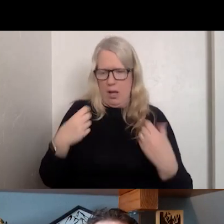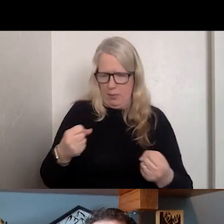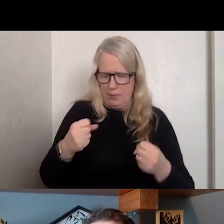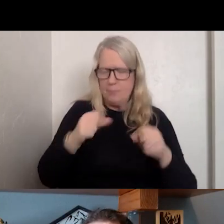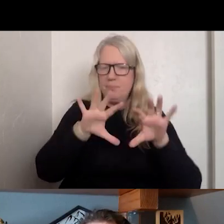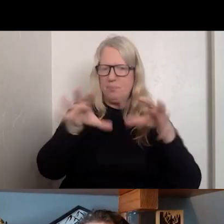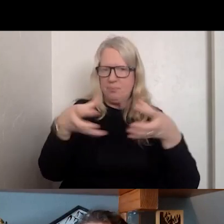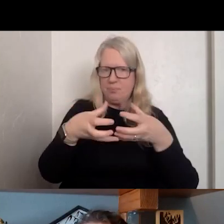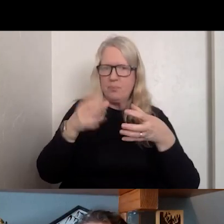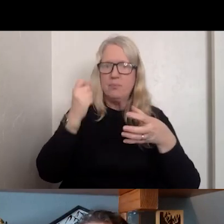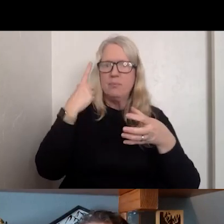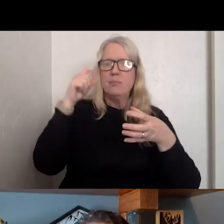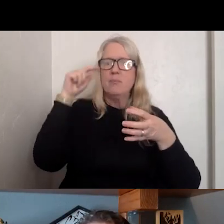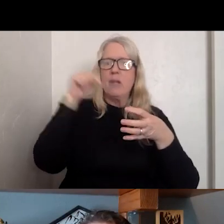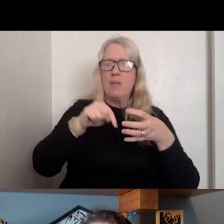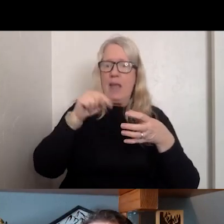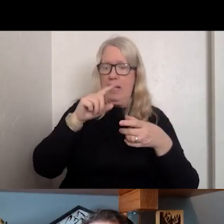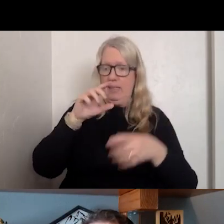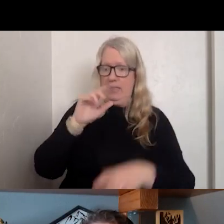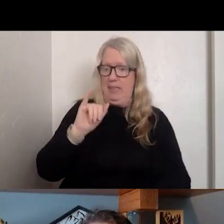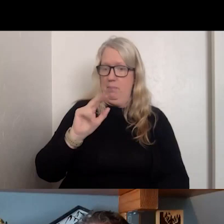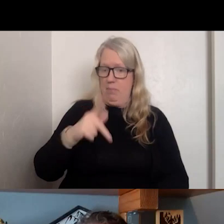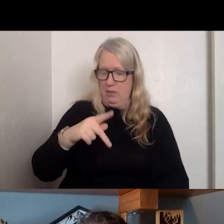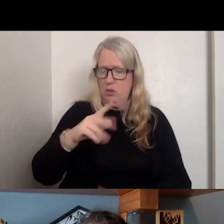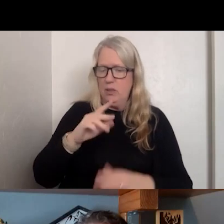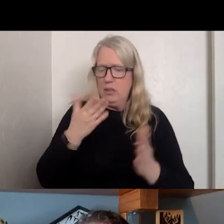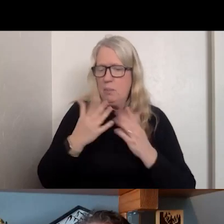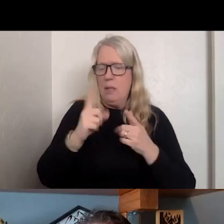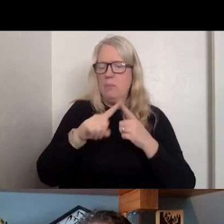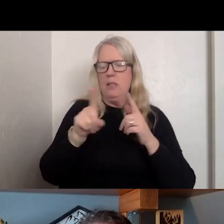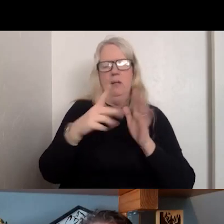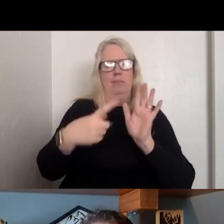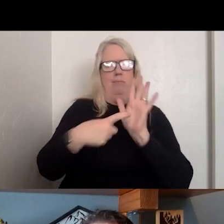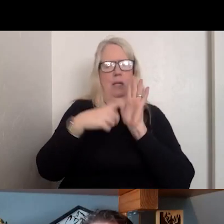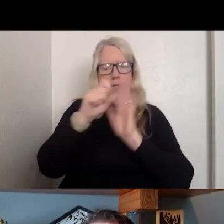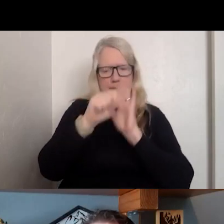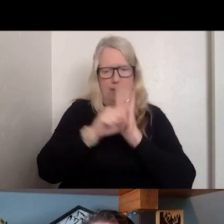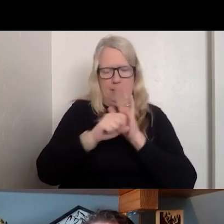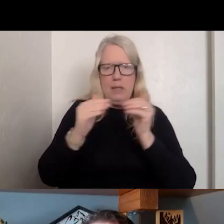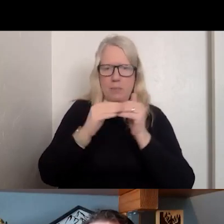THE IN PATIENT ARE MANAGED FOR THE STATE LEVEL SO THE